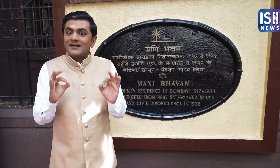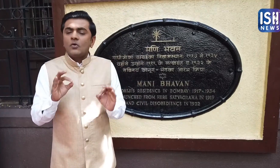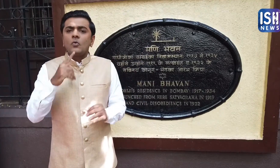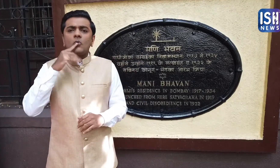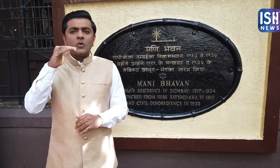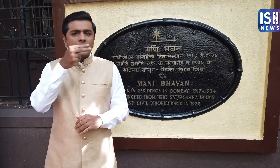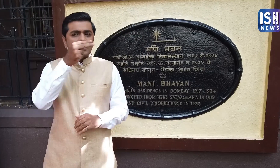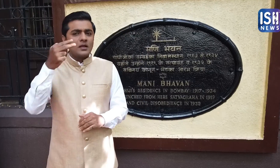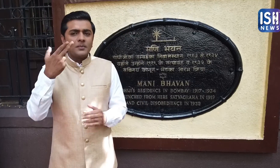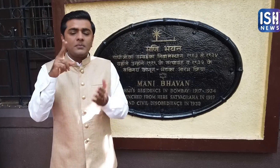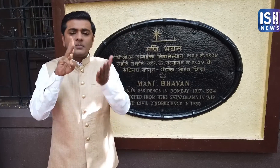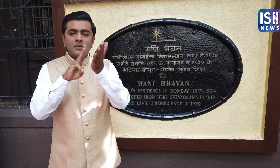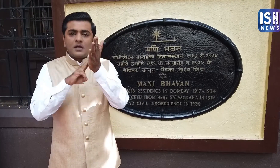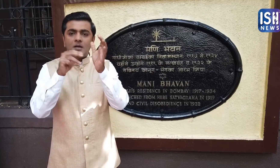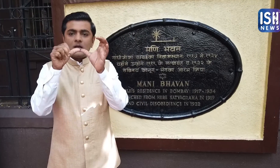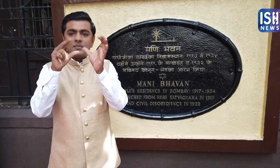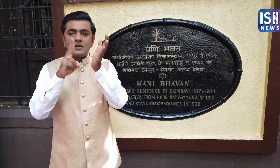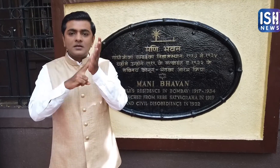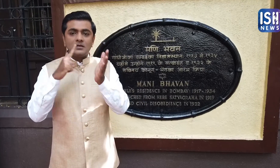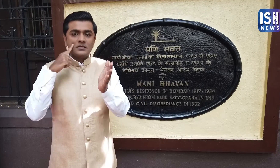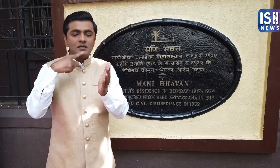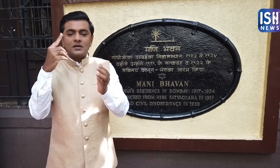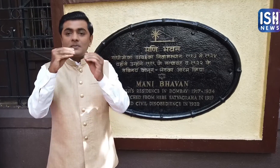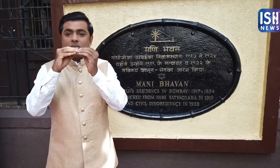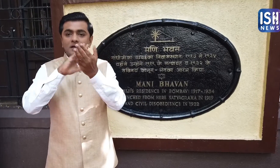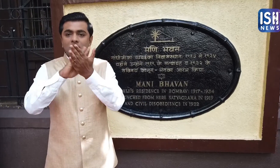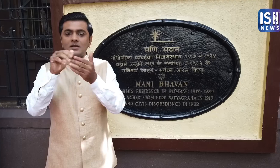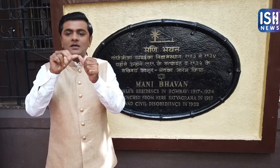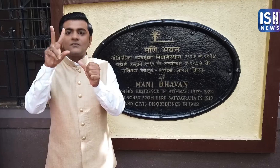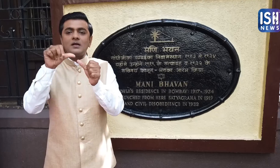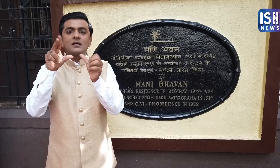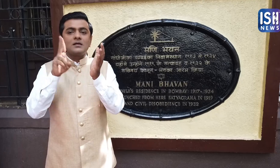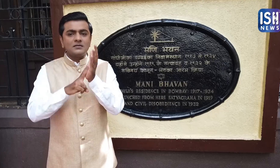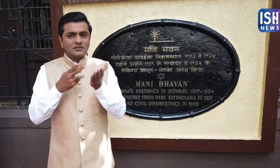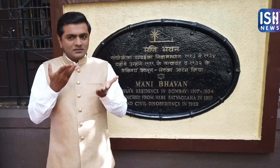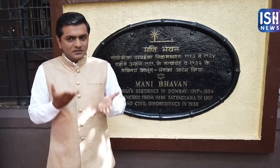It is called Mani Bhavan.